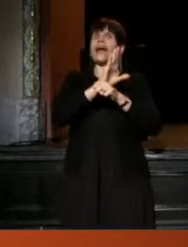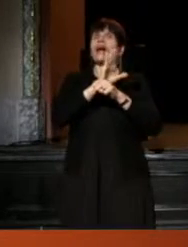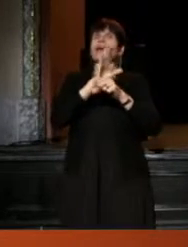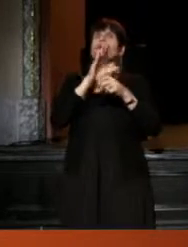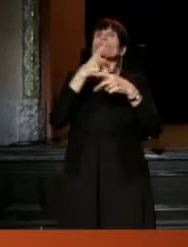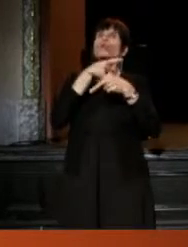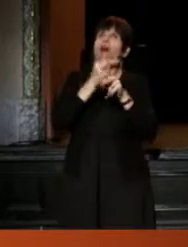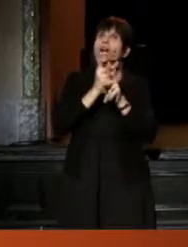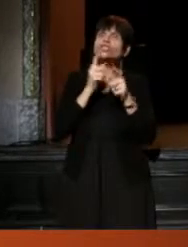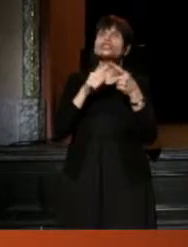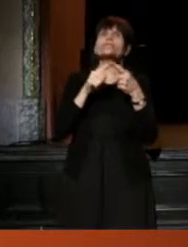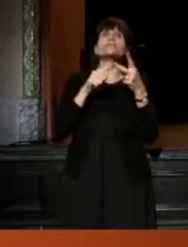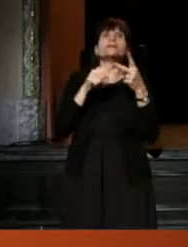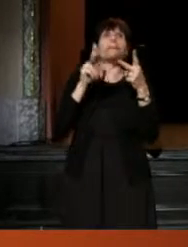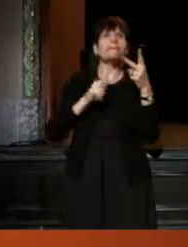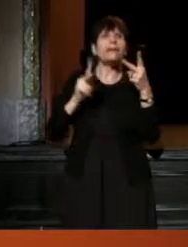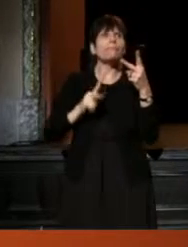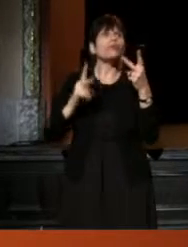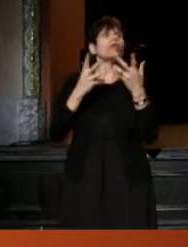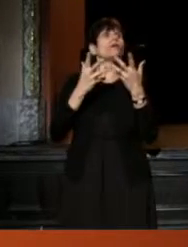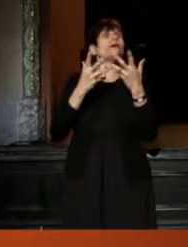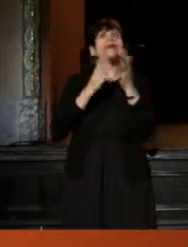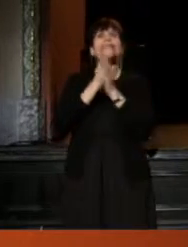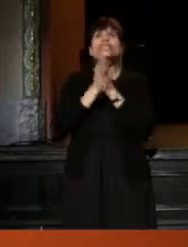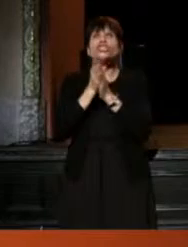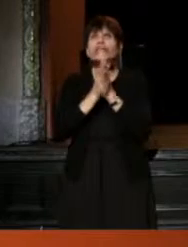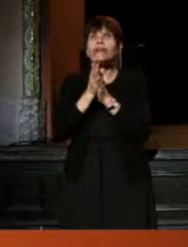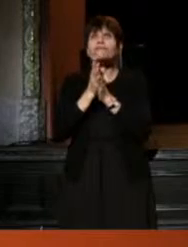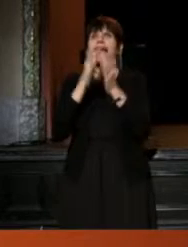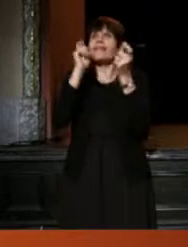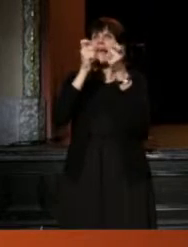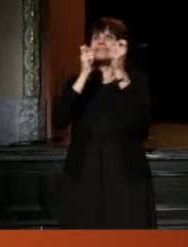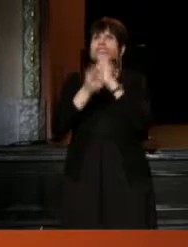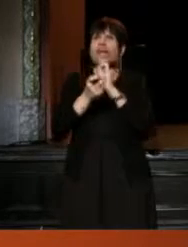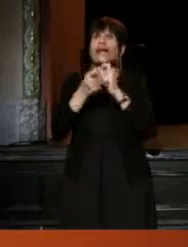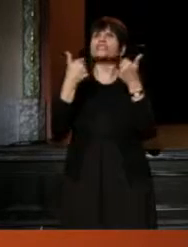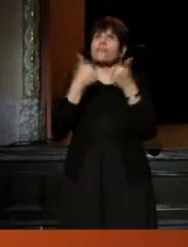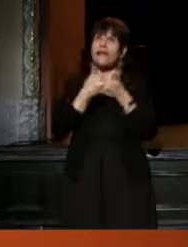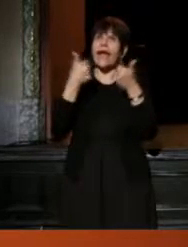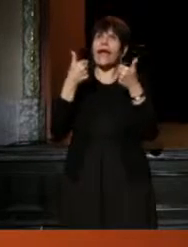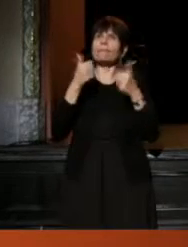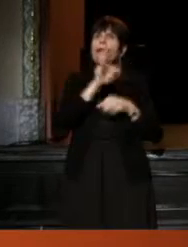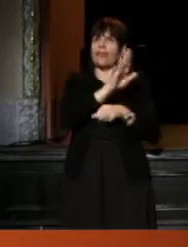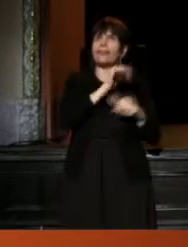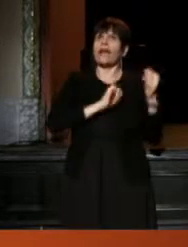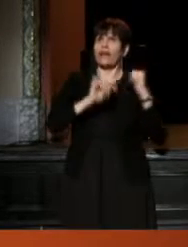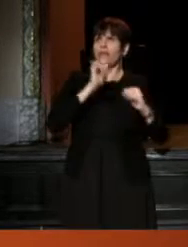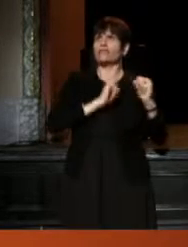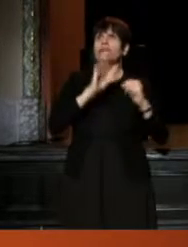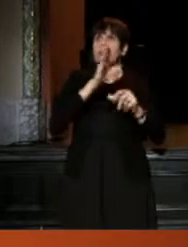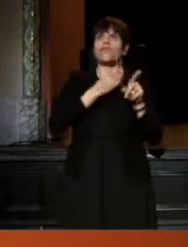people, initiatives, that have changed the game in their theaters and their careers.